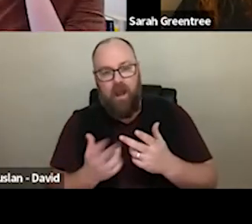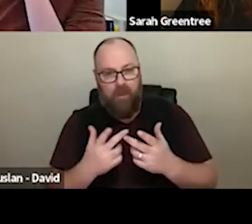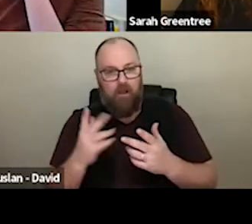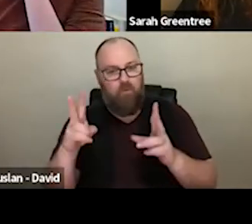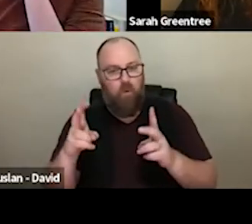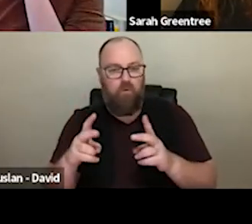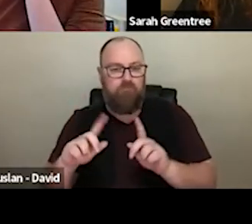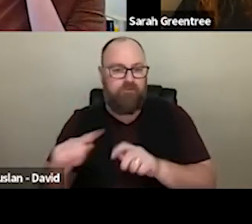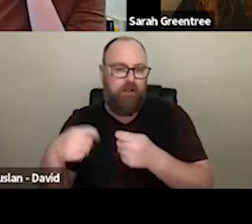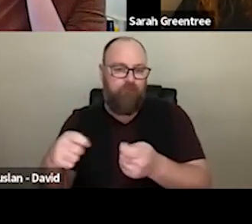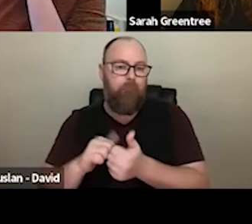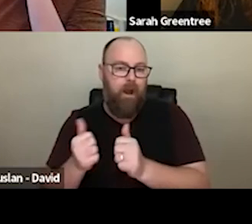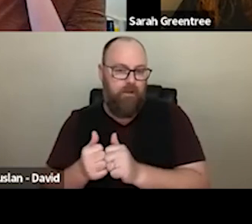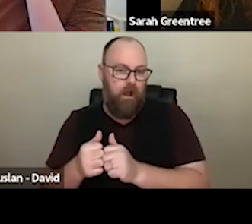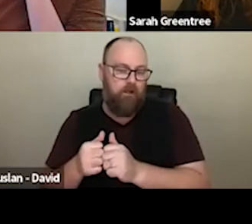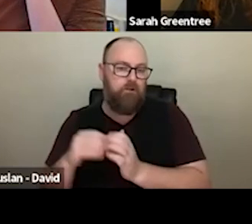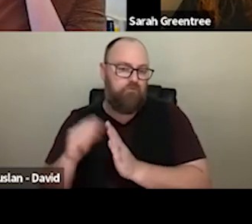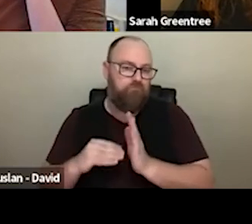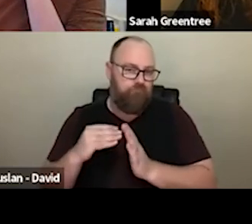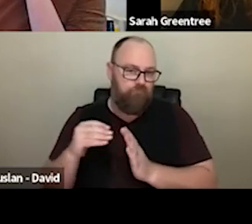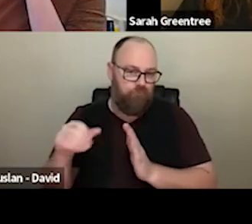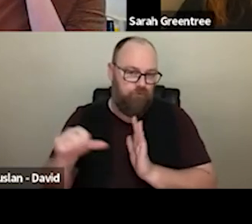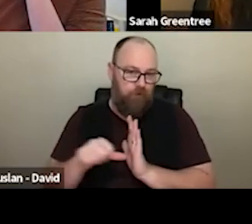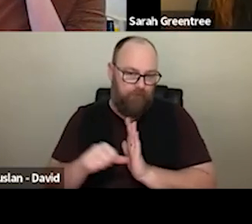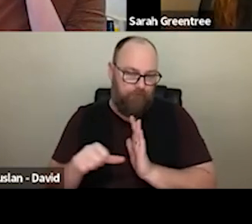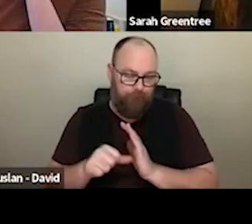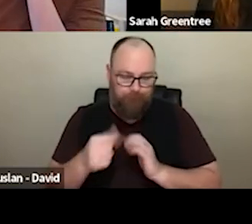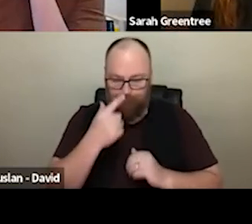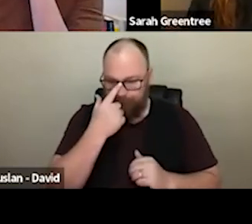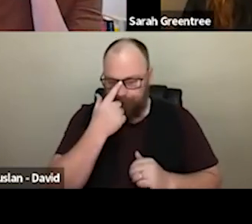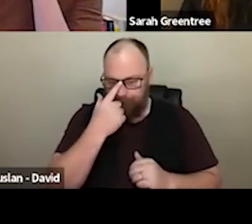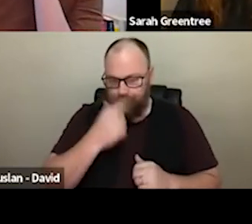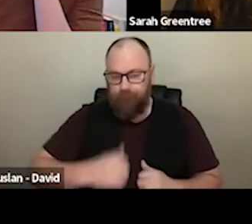Partners, and we through the commit the communications around the four-year investment, have been